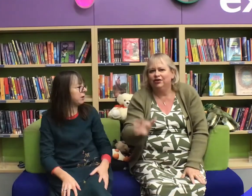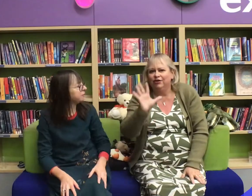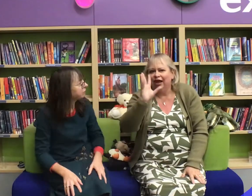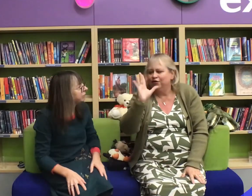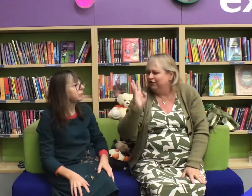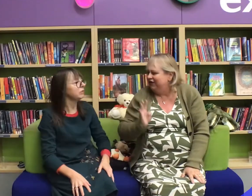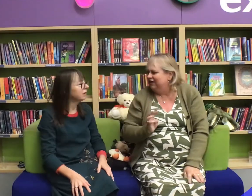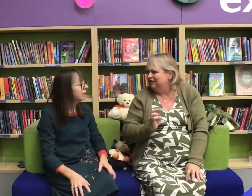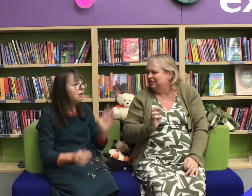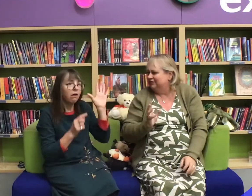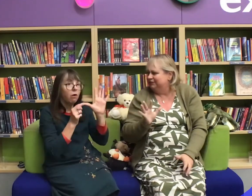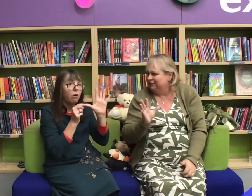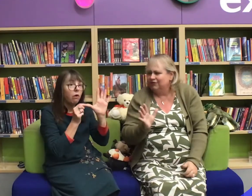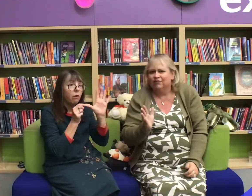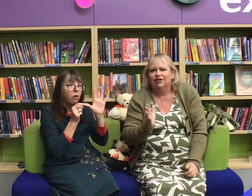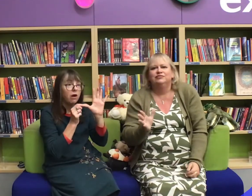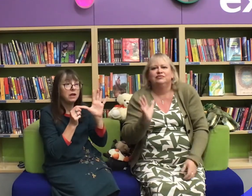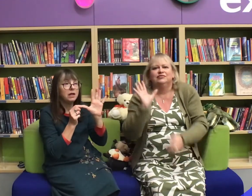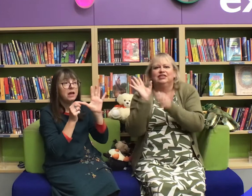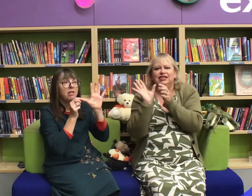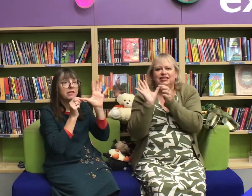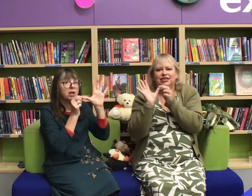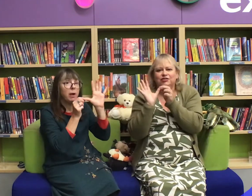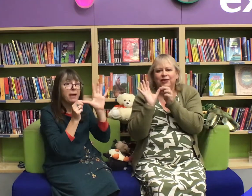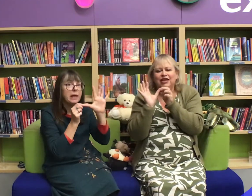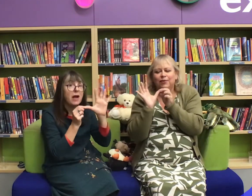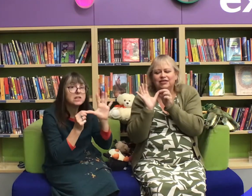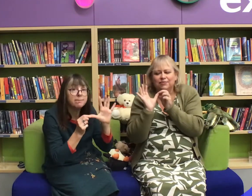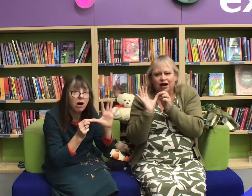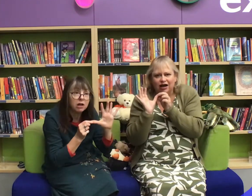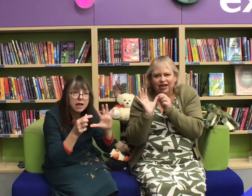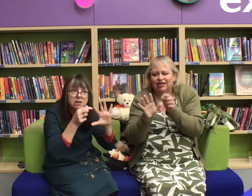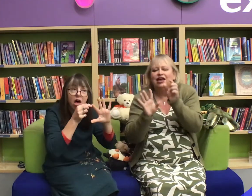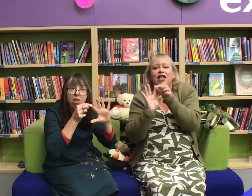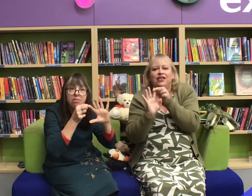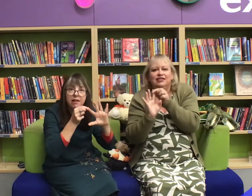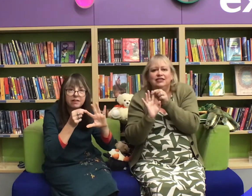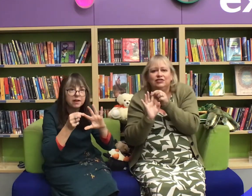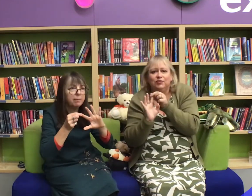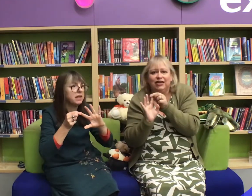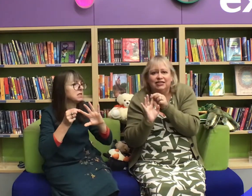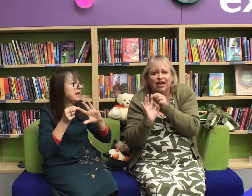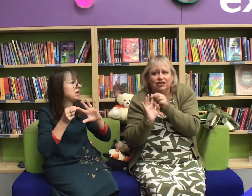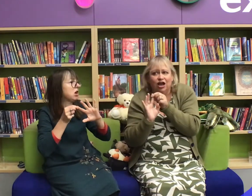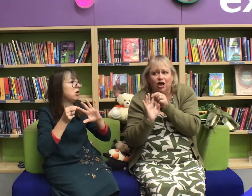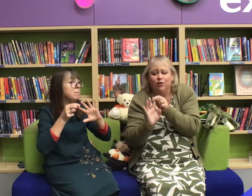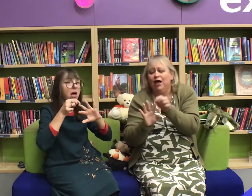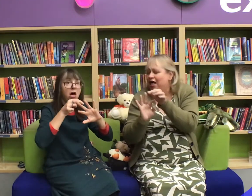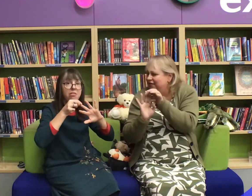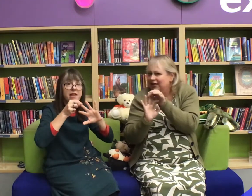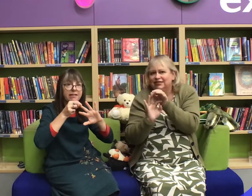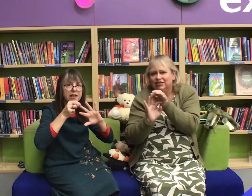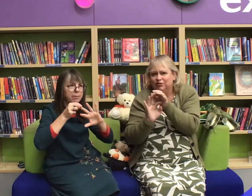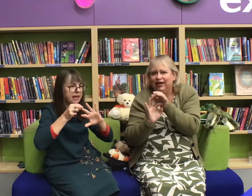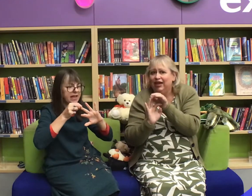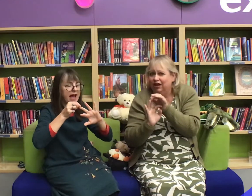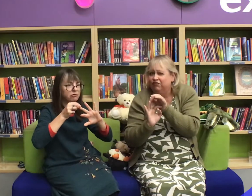This little piggy went to market this little piggy stayed at home this little piggy had